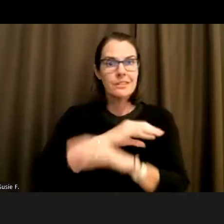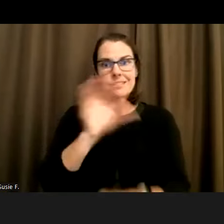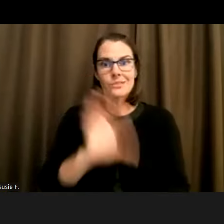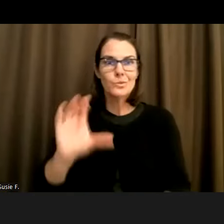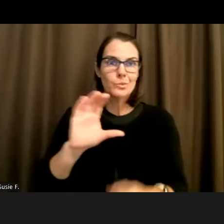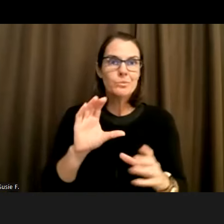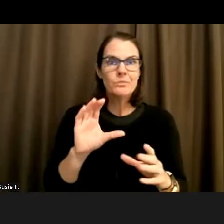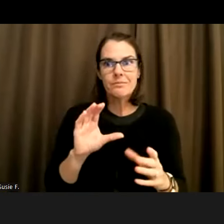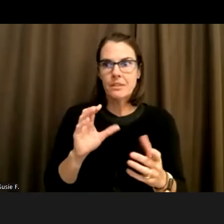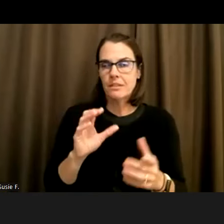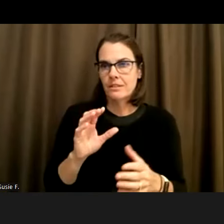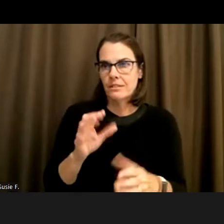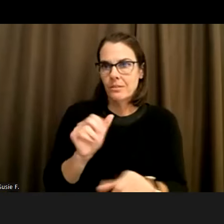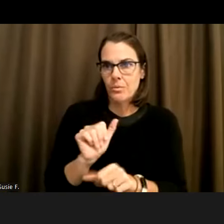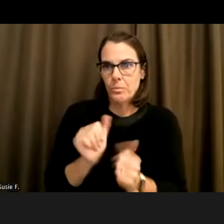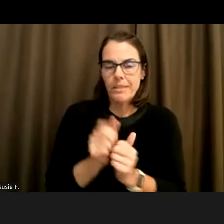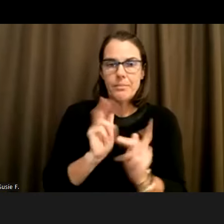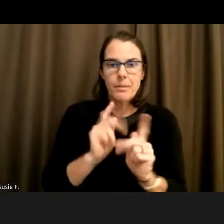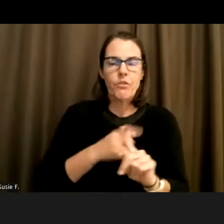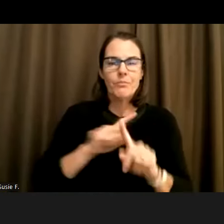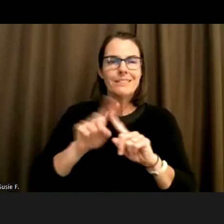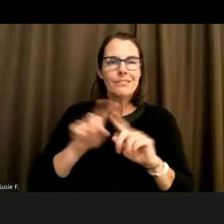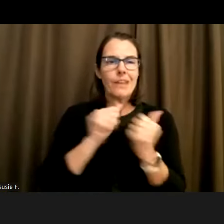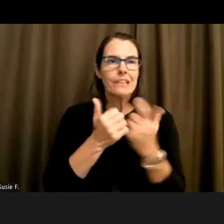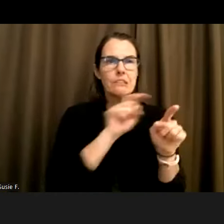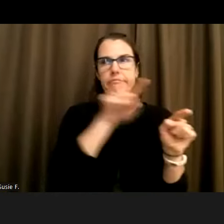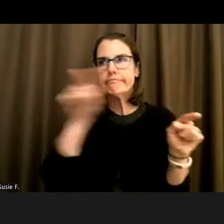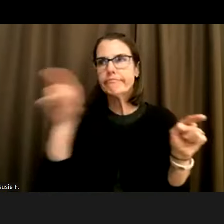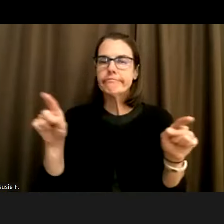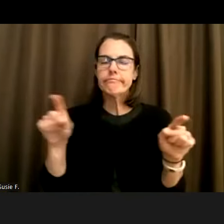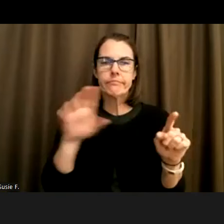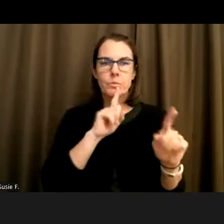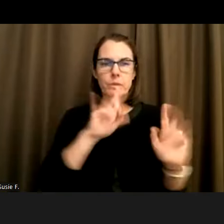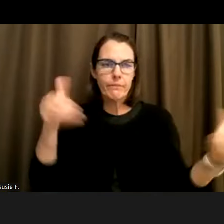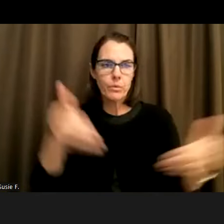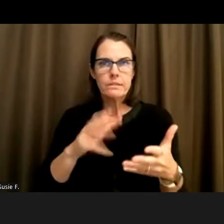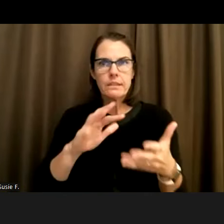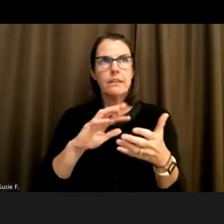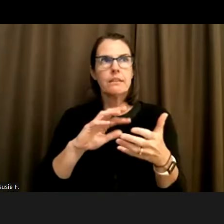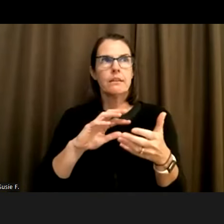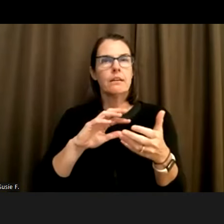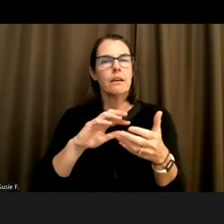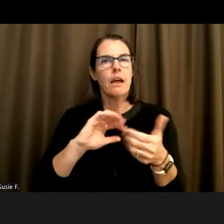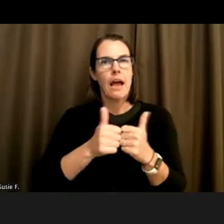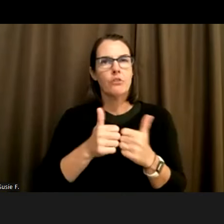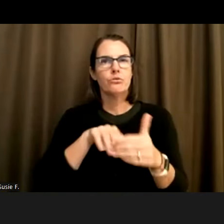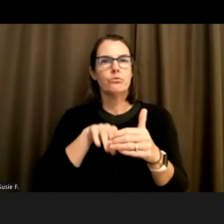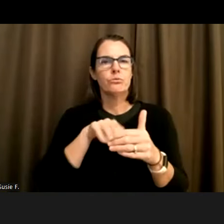disability studies and how we're like trying to focus on people getting more accessibility in the time that we have now connecting across different